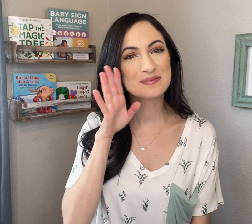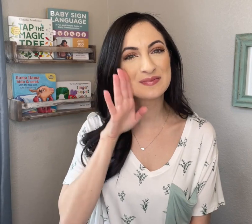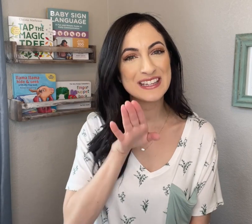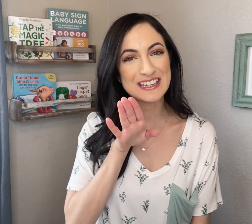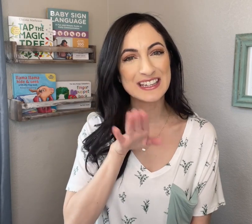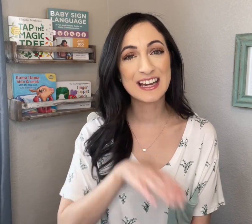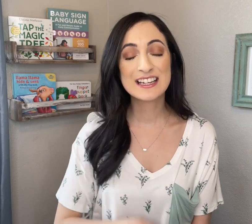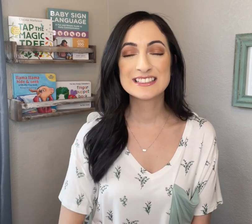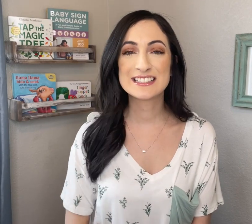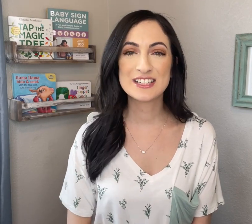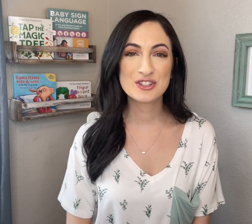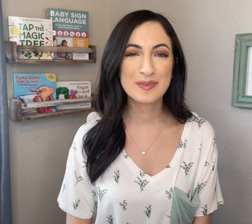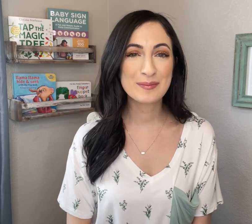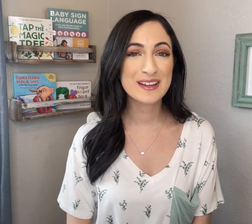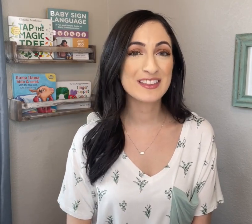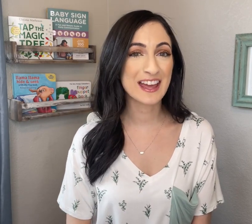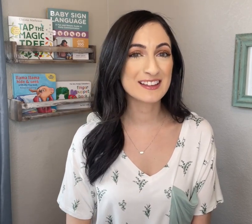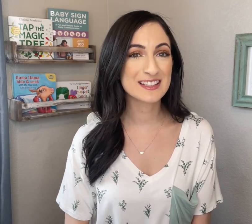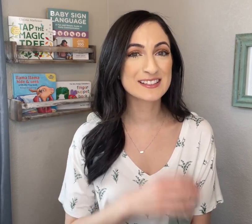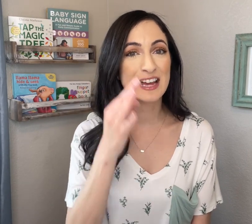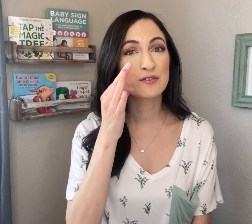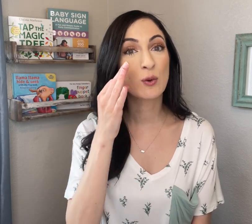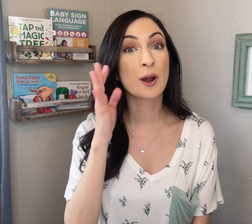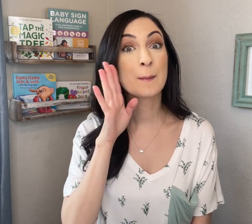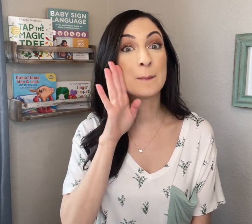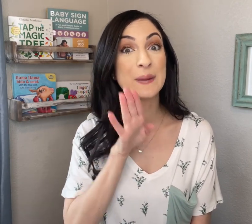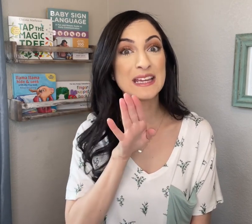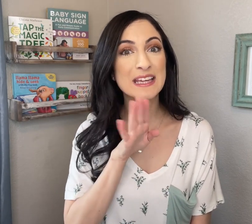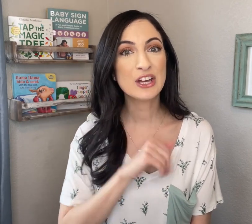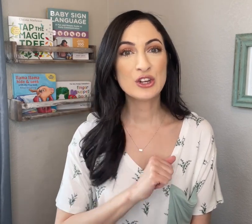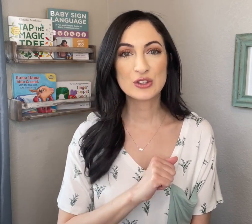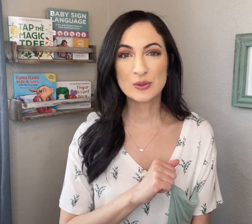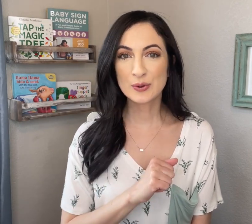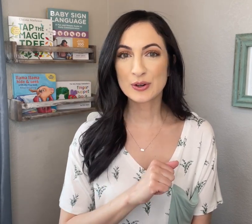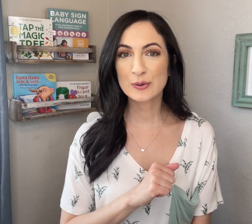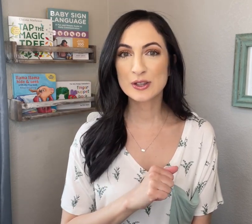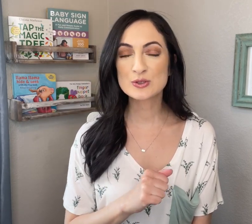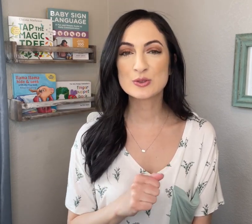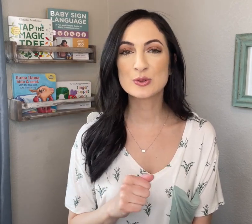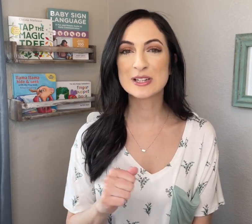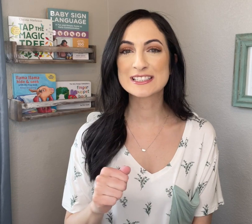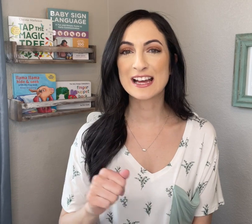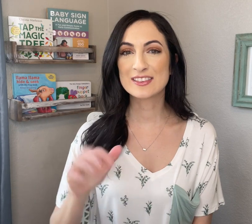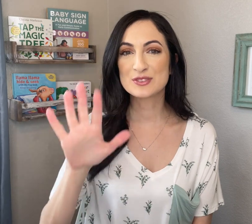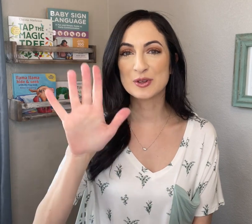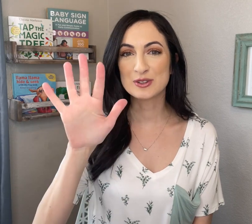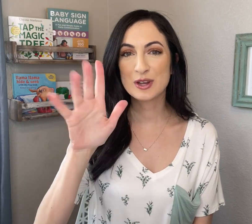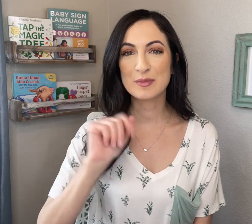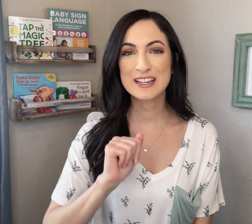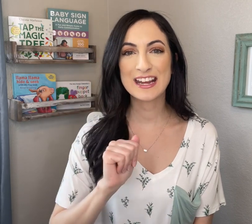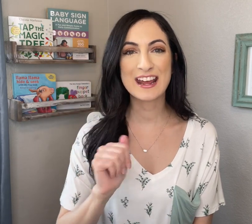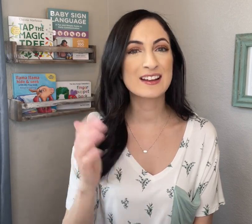To teach your baby the ASL sign for BEE, you are going to sign this with your dominant hand